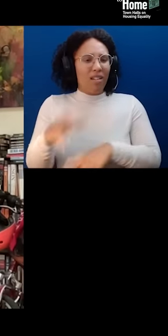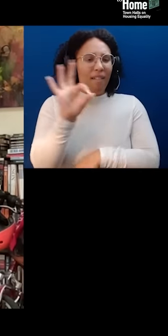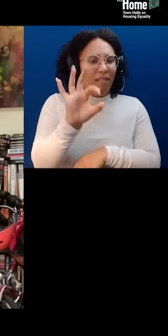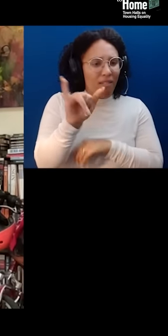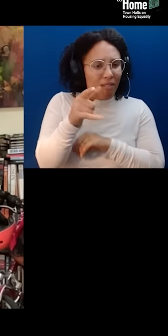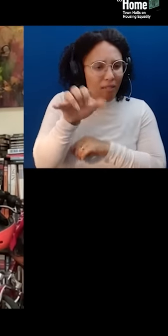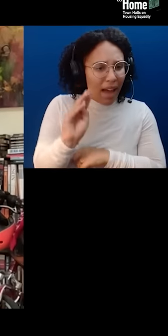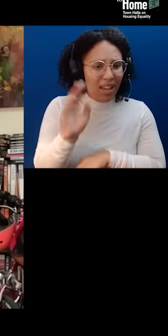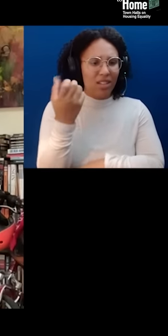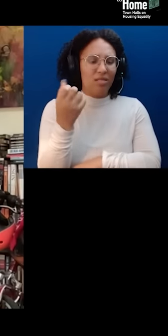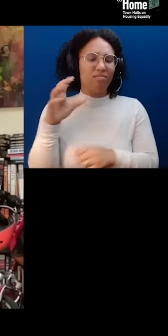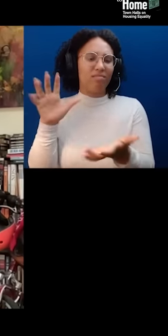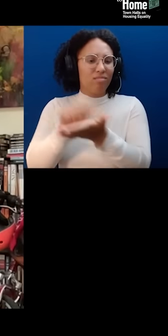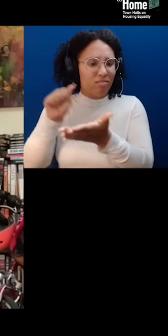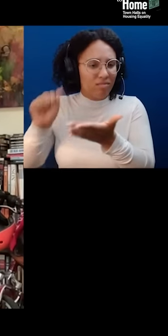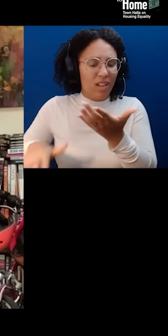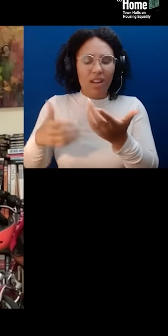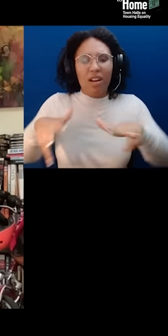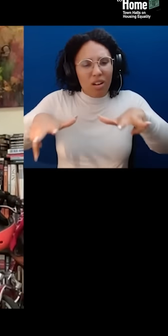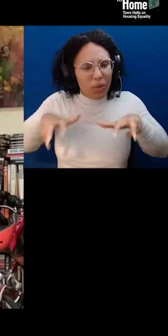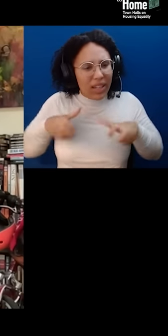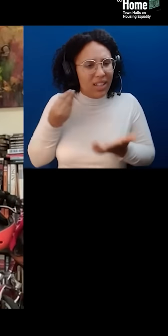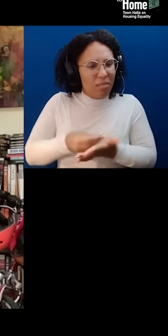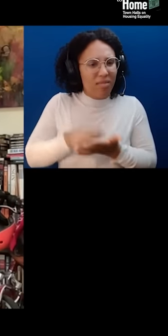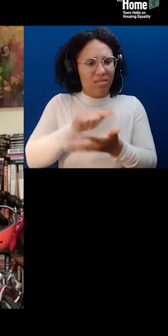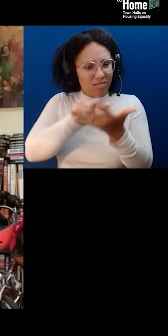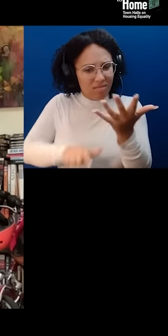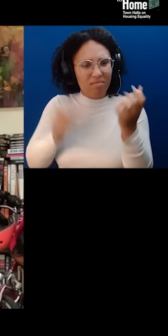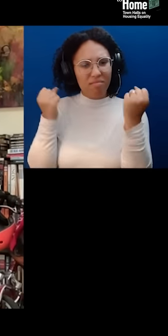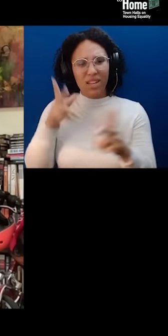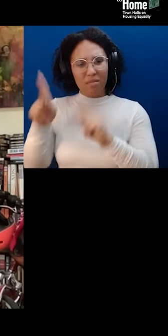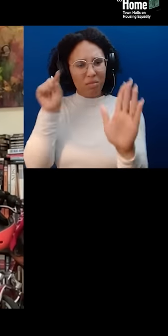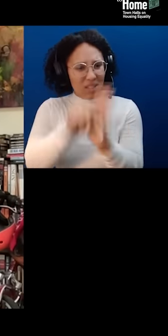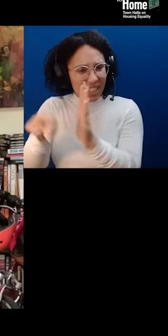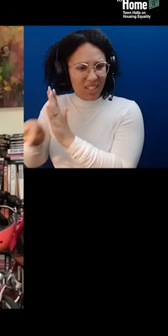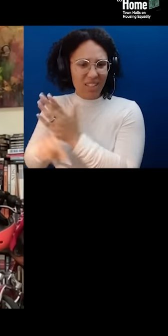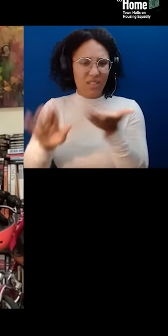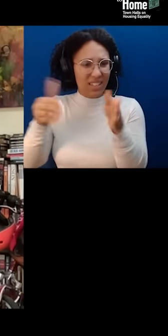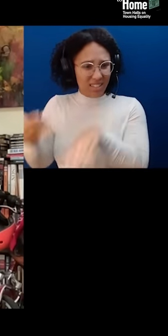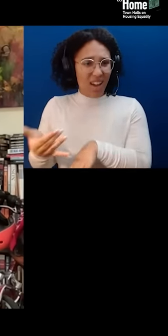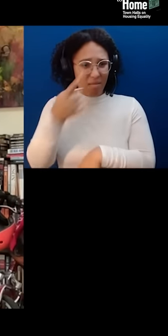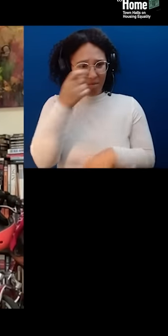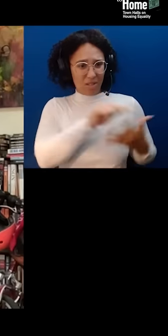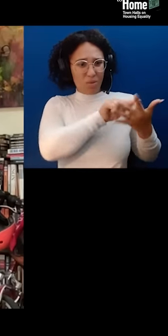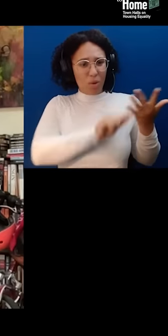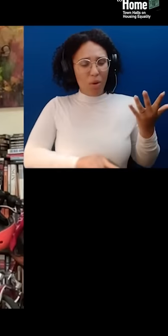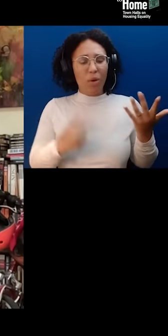We hold all those people close and we honor them when we come together across communities to speak truth and create change.